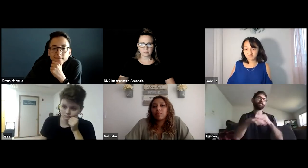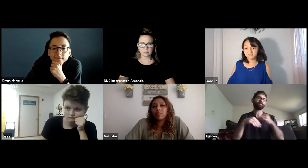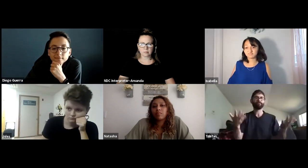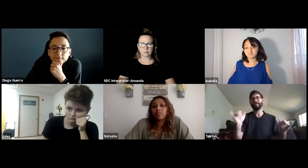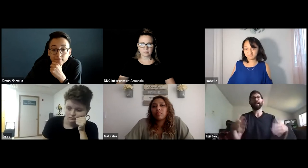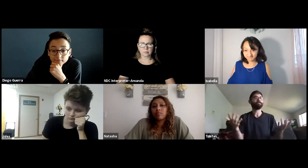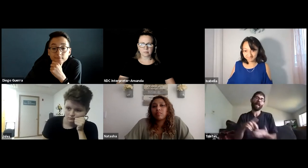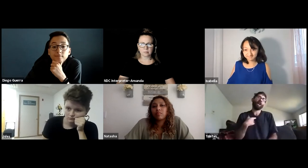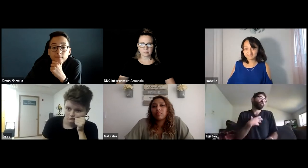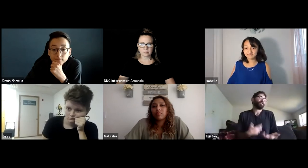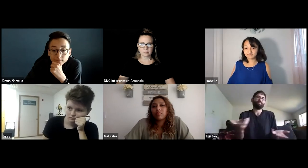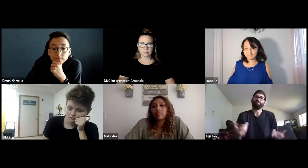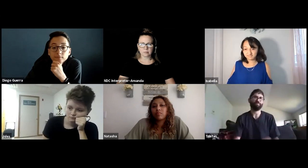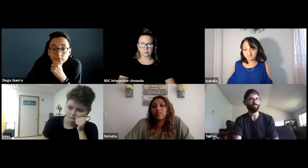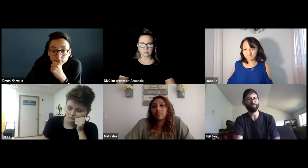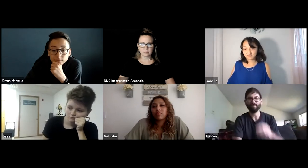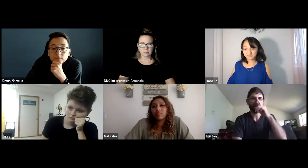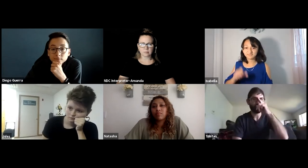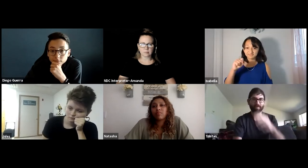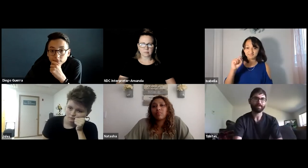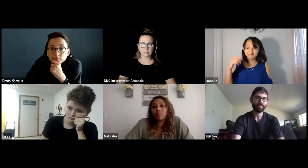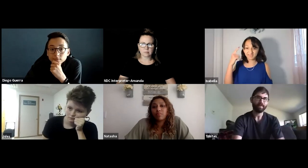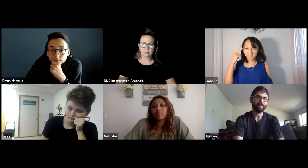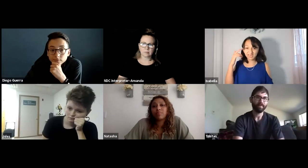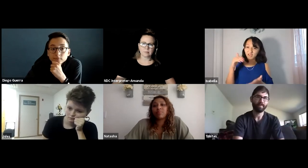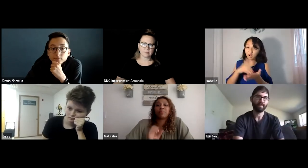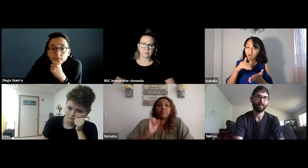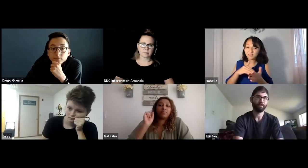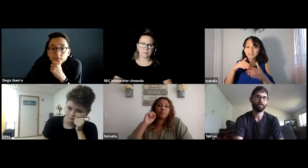and with technology at the level it's at today, I believe it's possible.